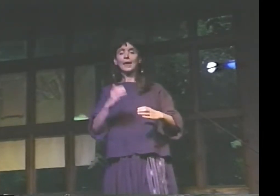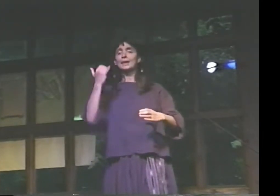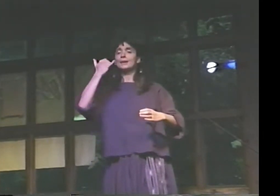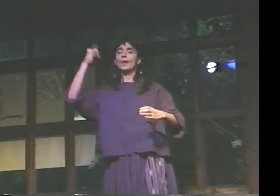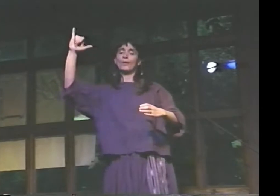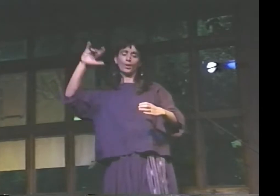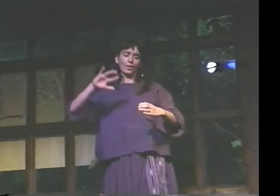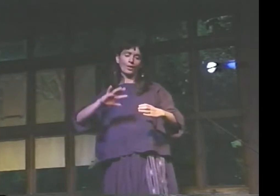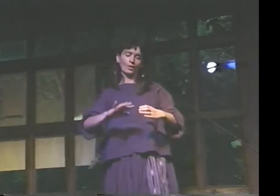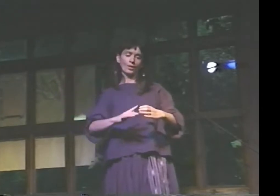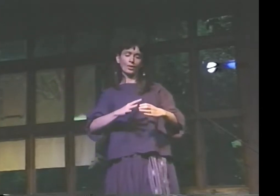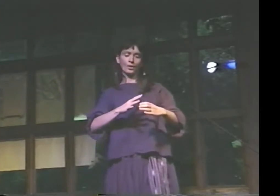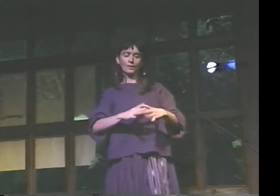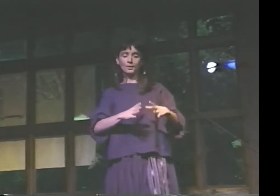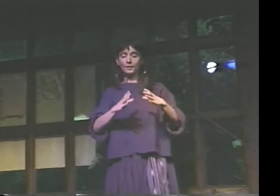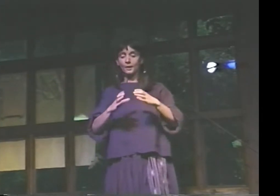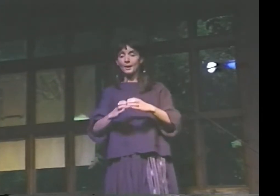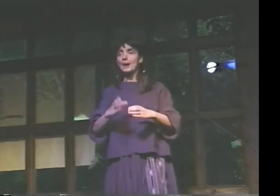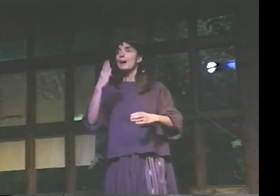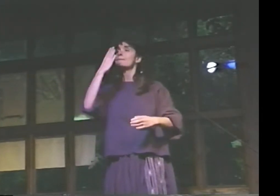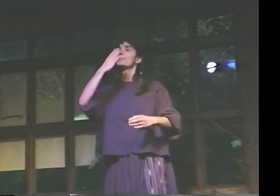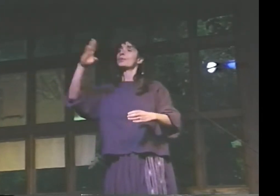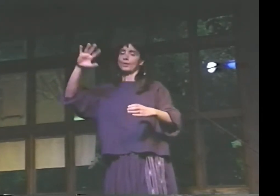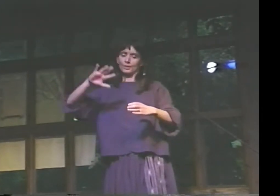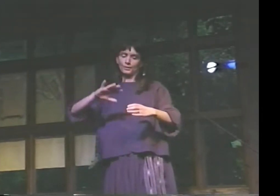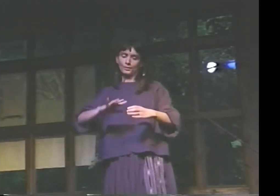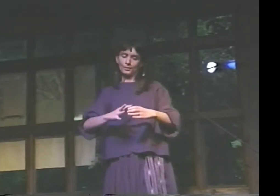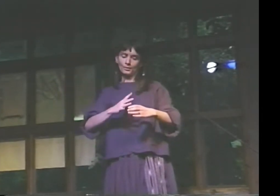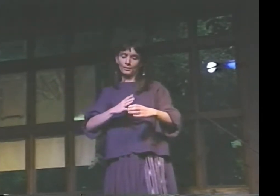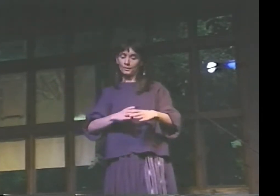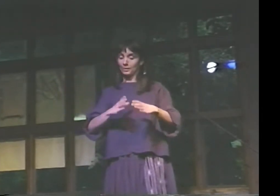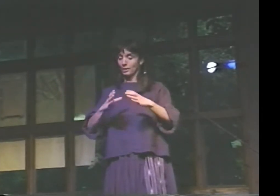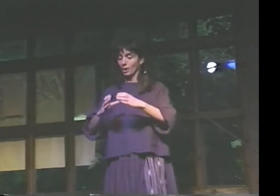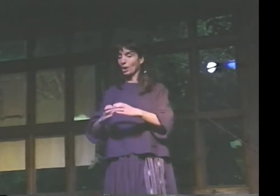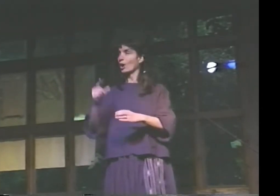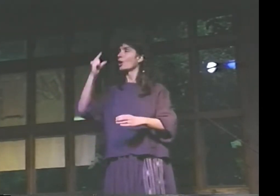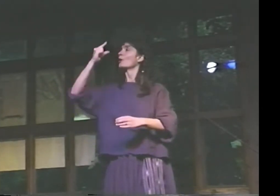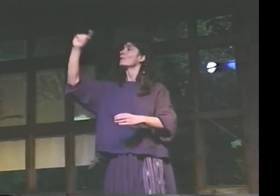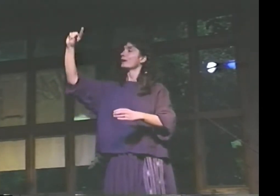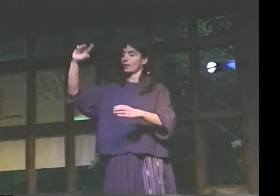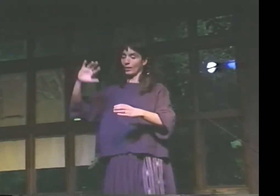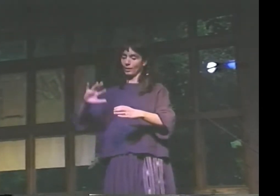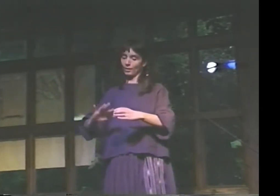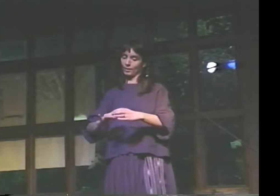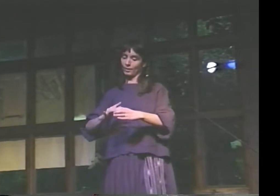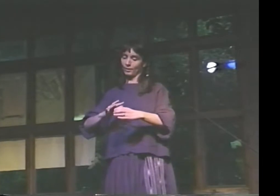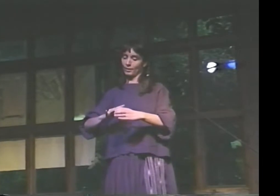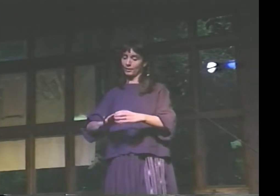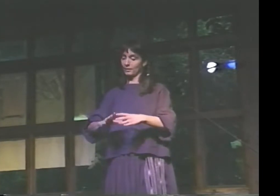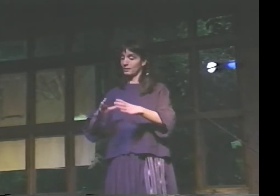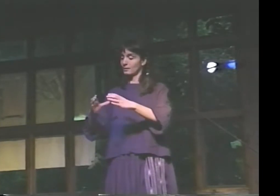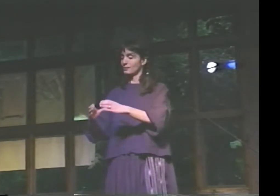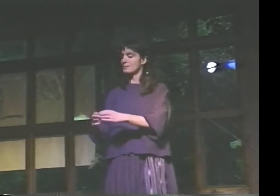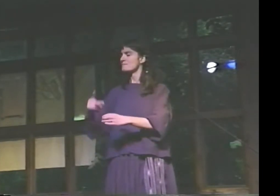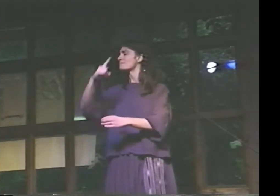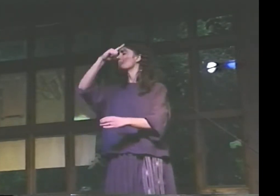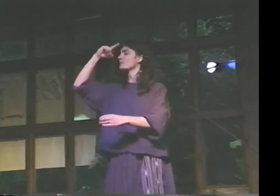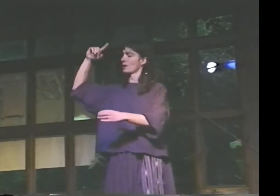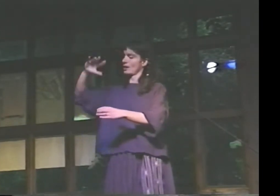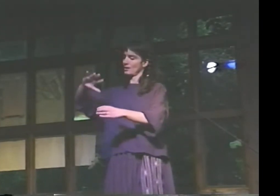RED, YELLOW, BLUE, GREEN, BLACK.